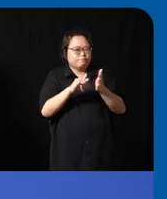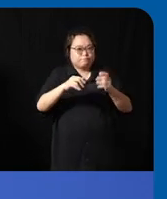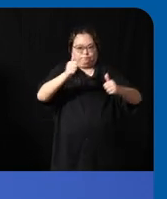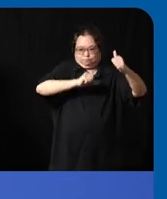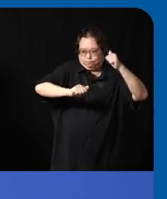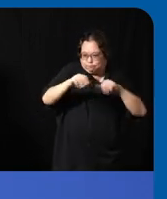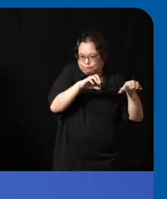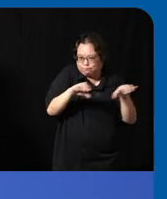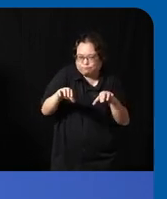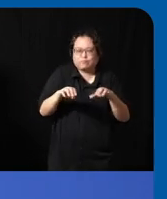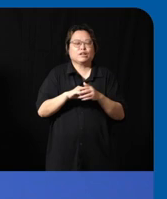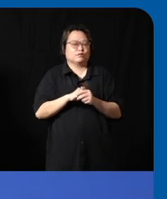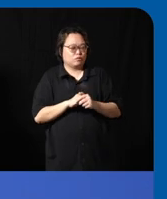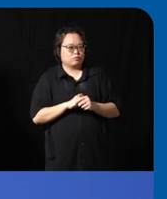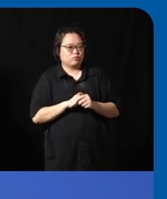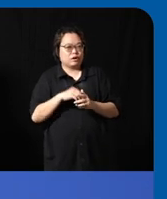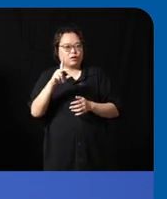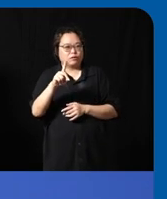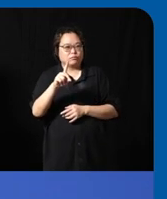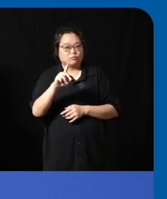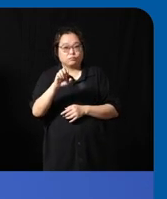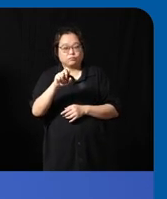so I think just now Den already covered quite a fair bit through the all the volunteer work